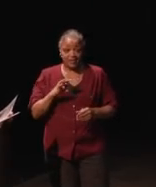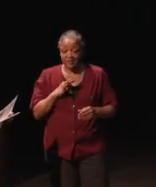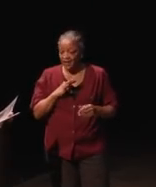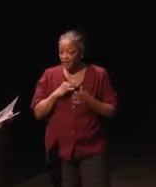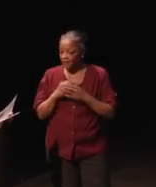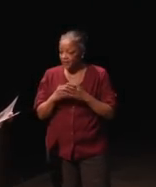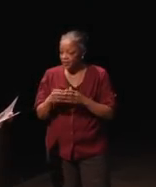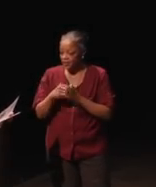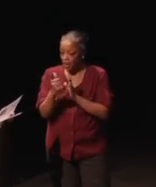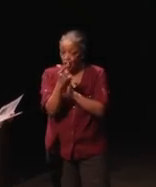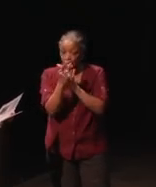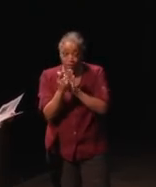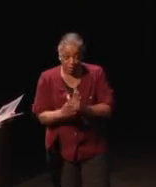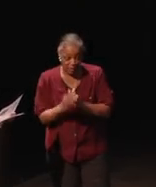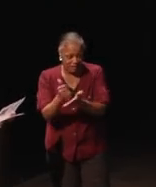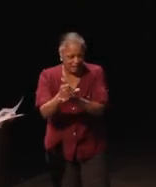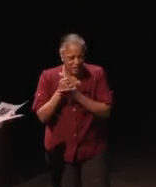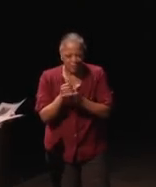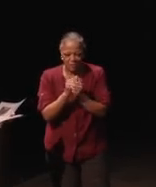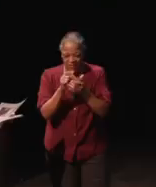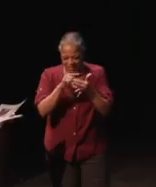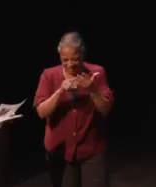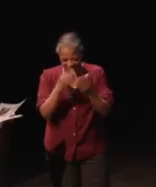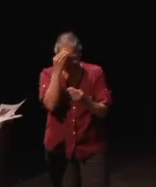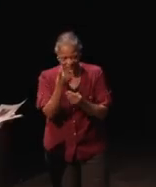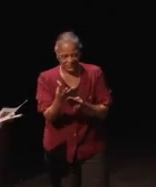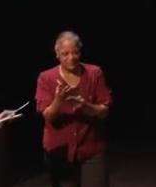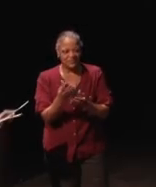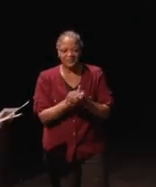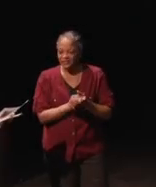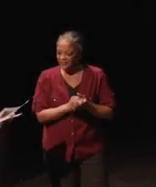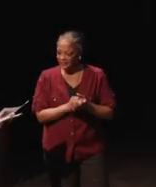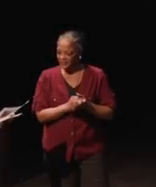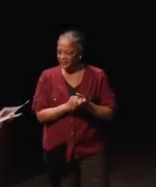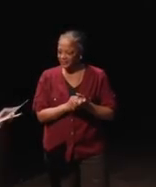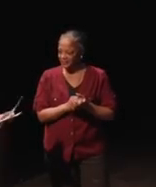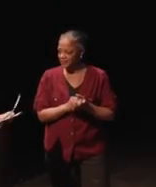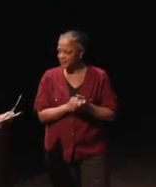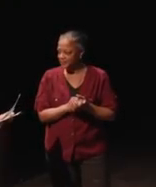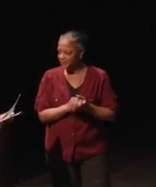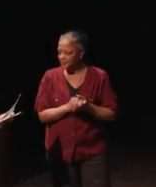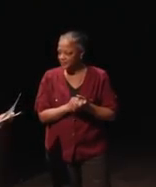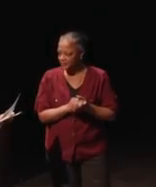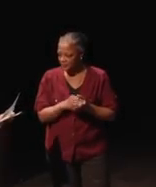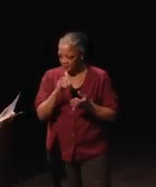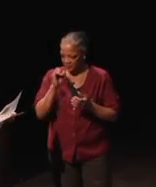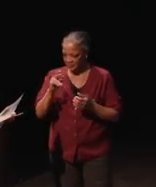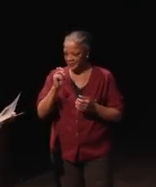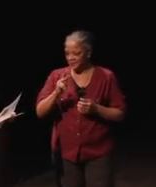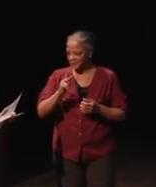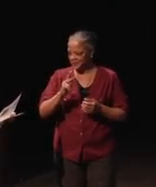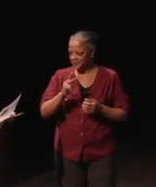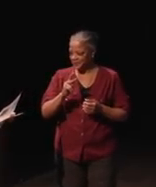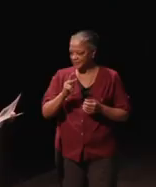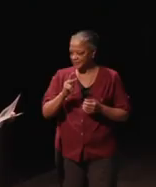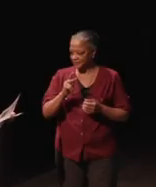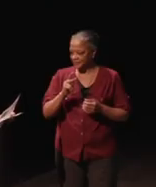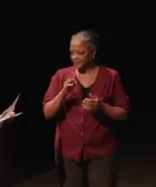and he helped with all of this stuff. Okay. So, let me go on. I'm almost done.